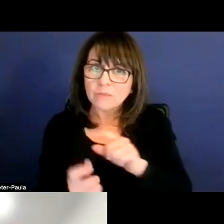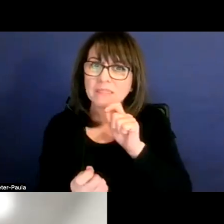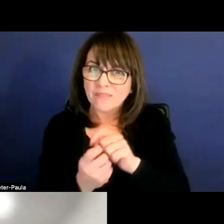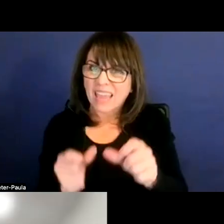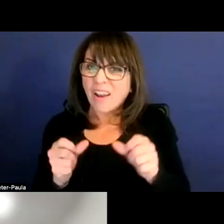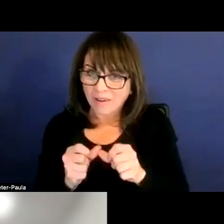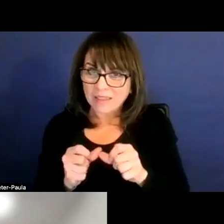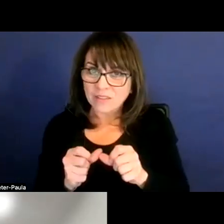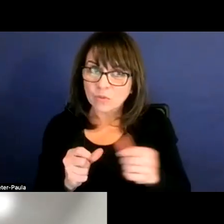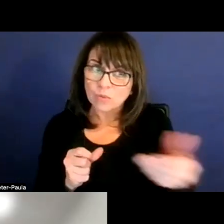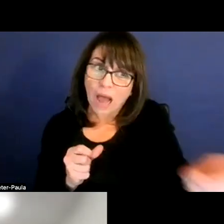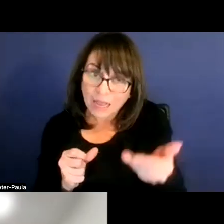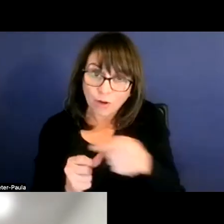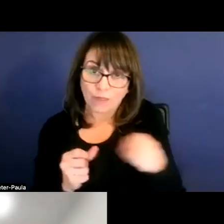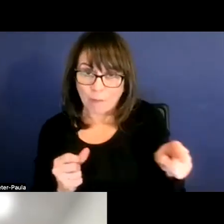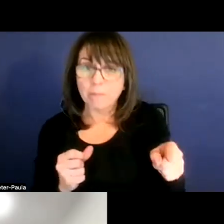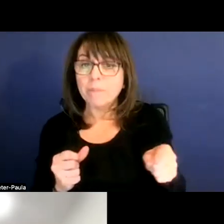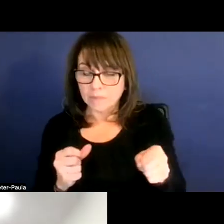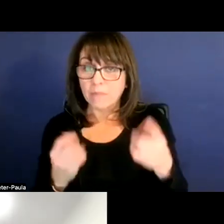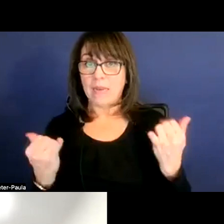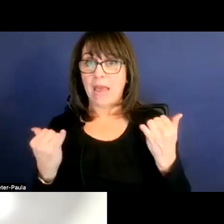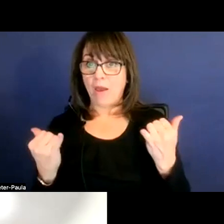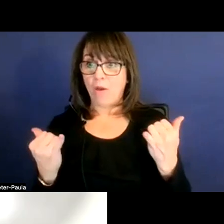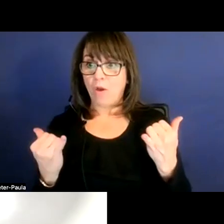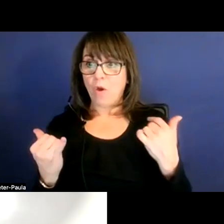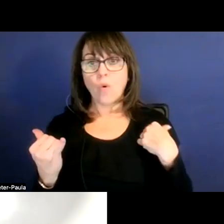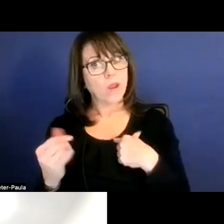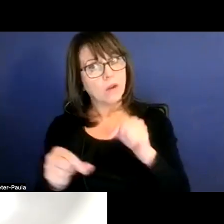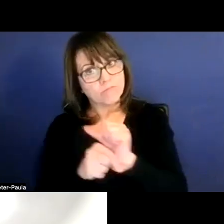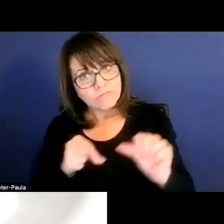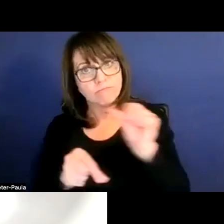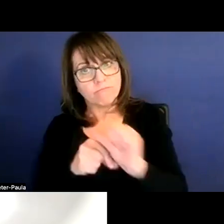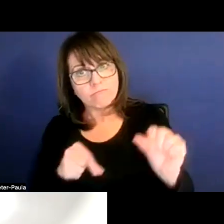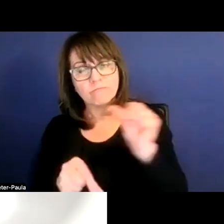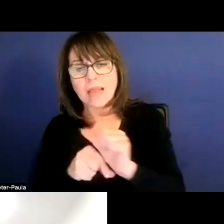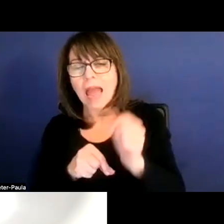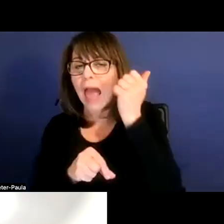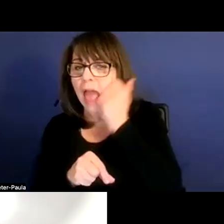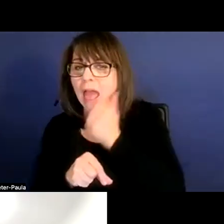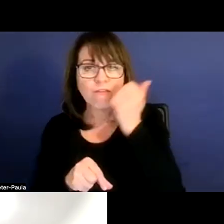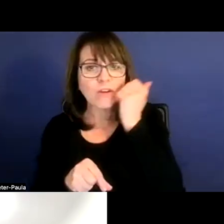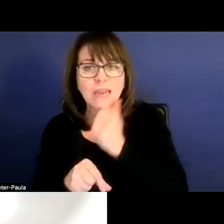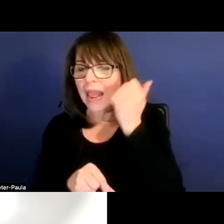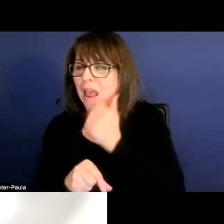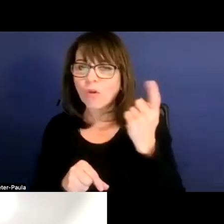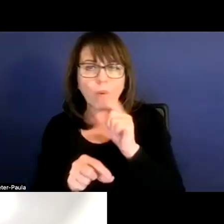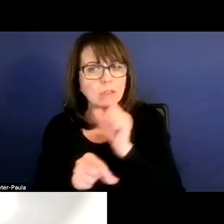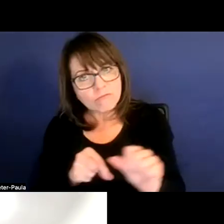to be in those positions. But now we are working very hard. Everyone is working very hard to ensure that we're hiring early.